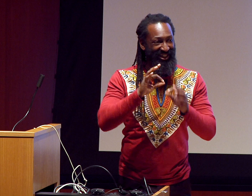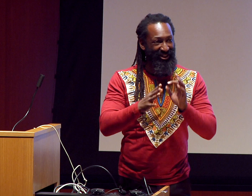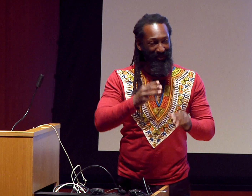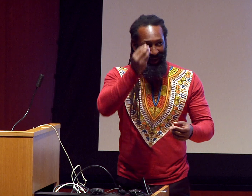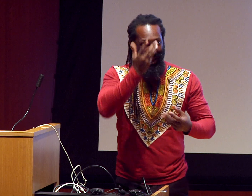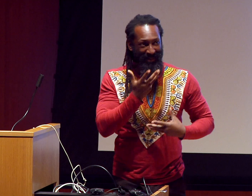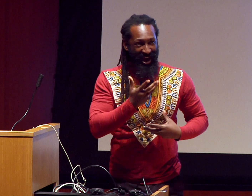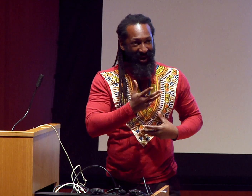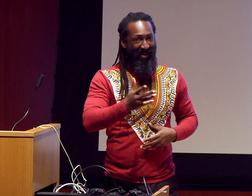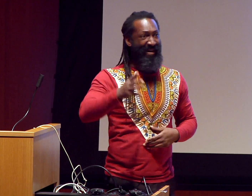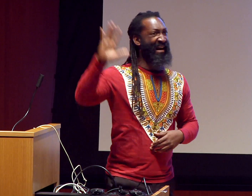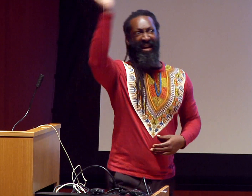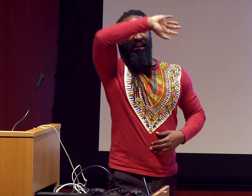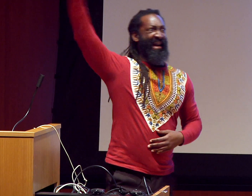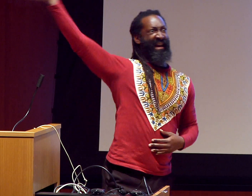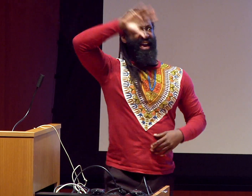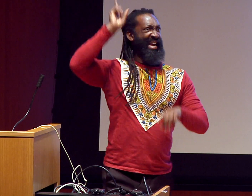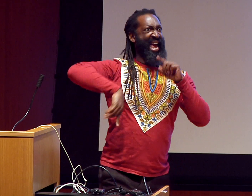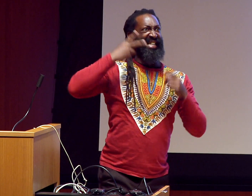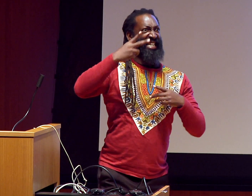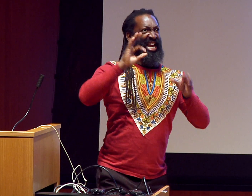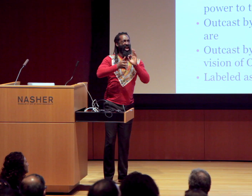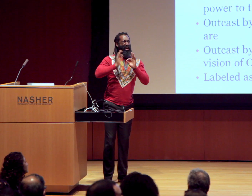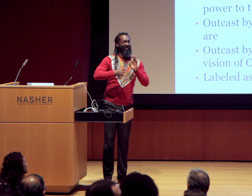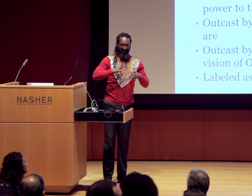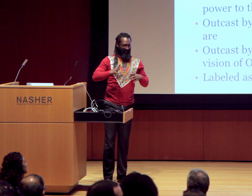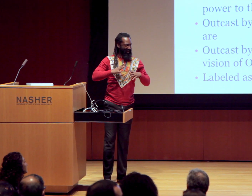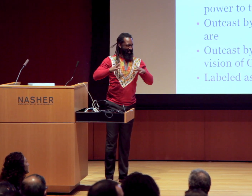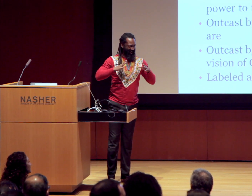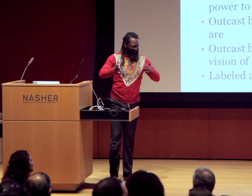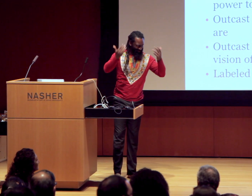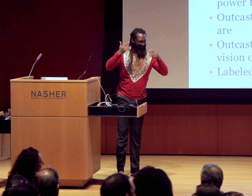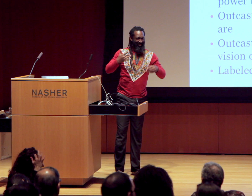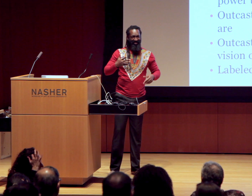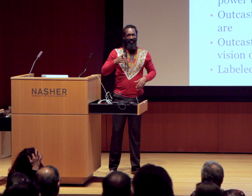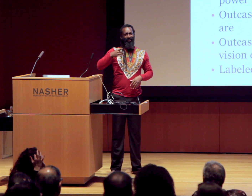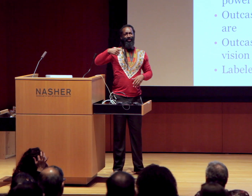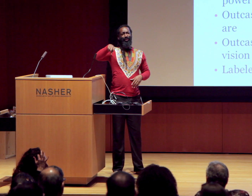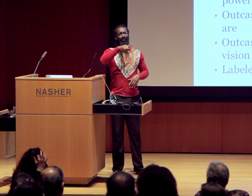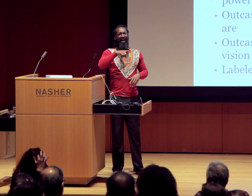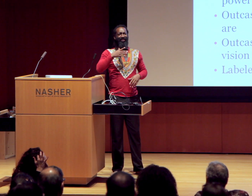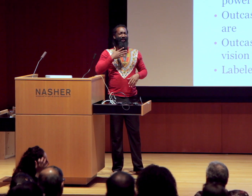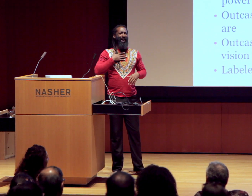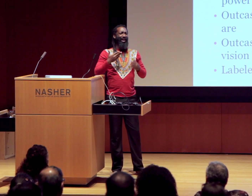So if you can’t see the interpreter, please let me know, and we’ll move it around. Wave your hand. “I can’t see the interpreter!” That’s totally okay. Let me know.